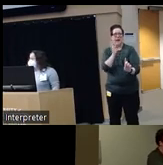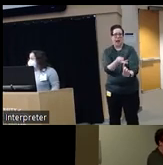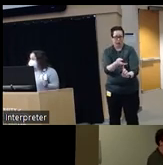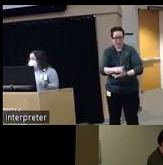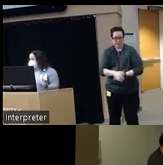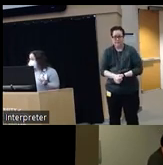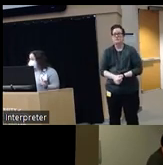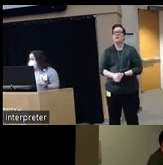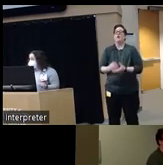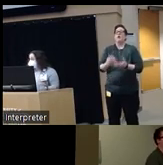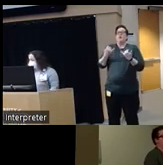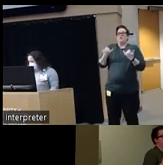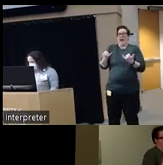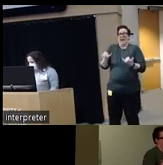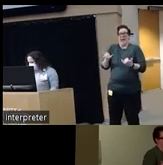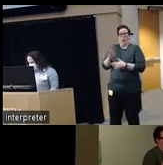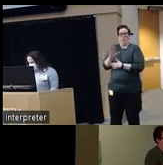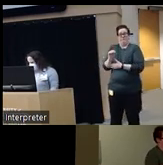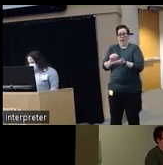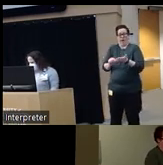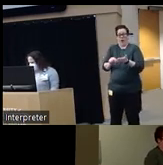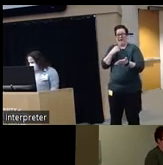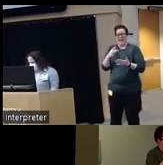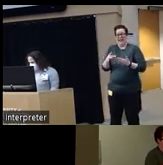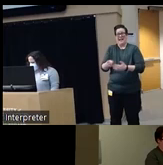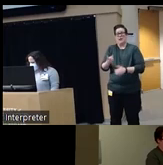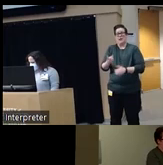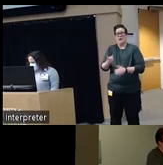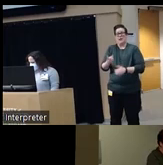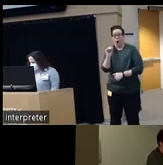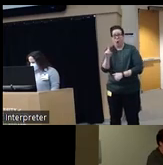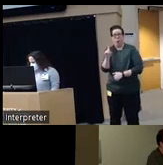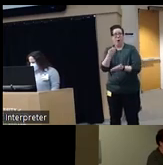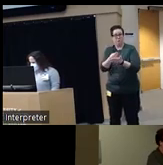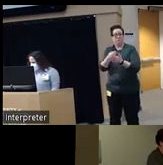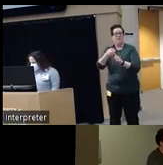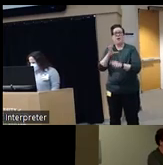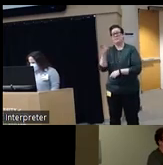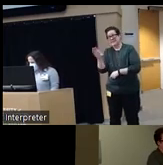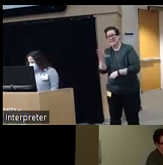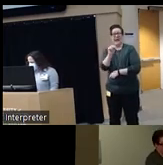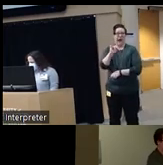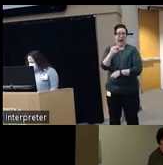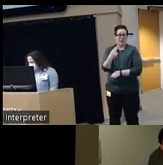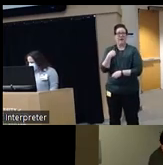currently I think as of her bio leading two ro1 studies funded by the CDC and the NIH it also